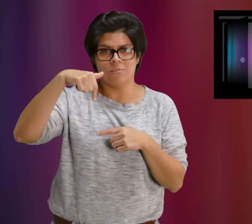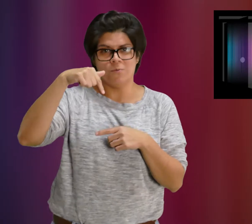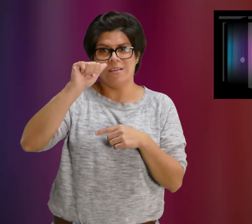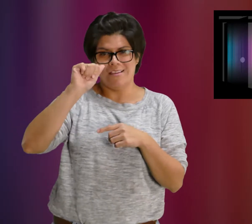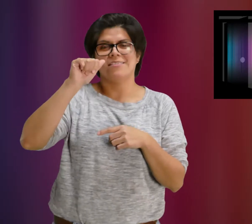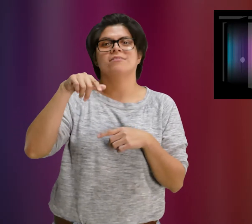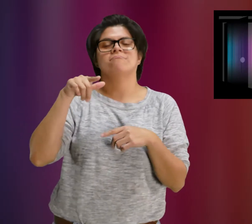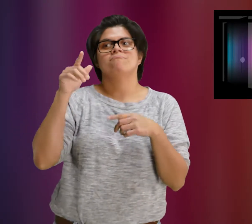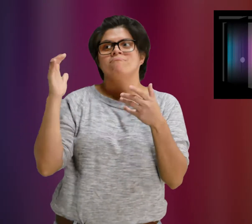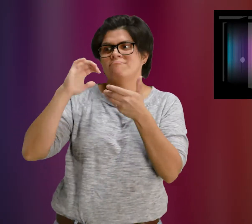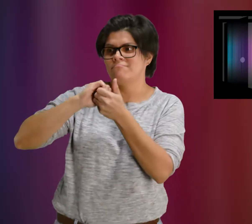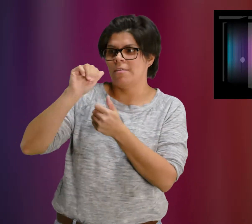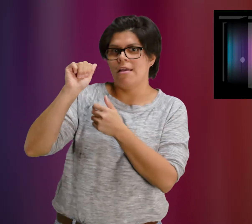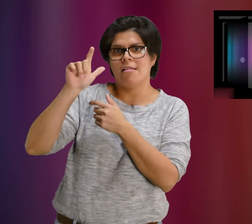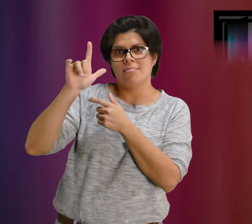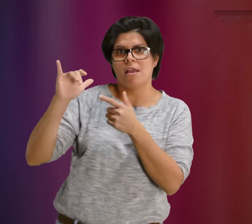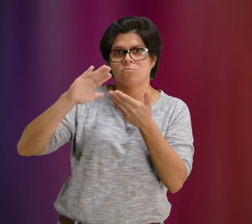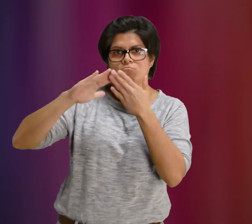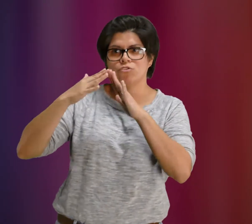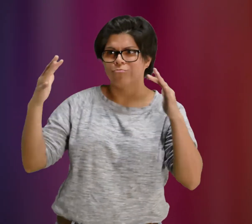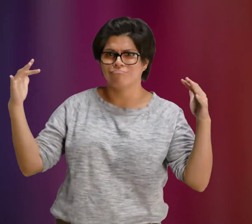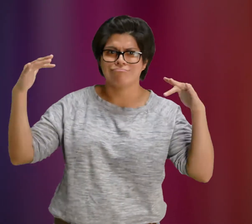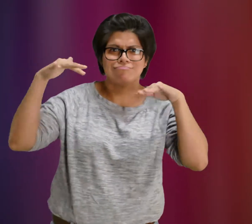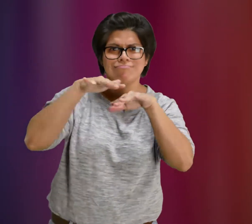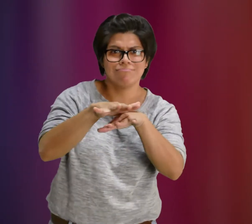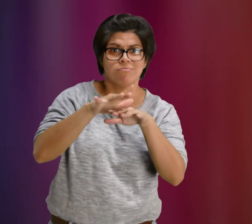It is a LBGTQA event where all allies come together.